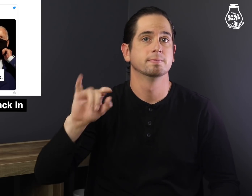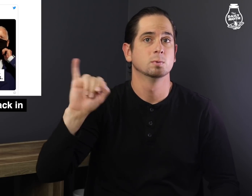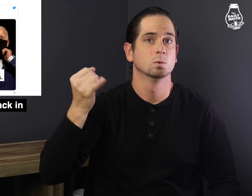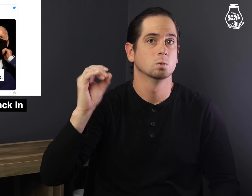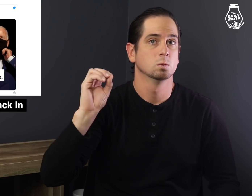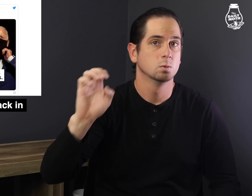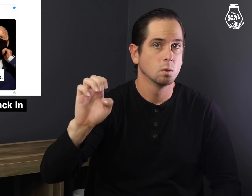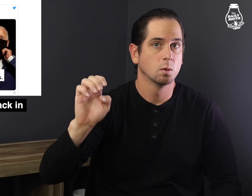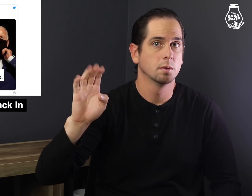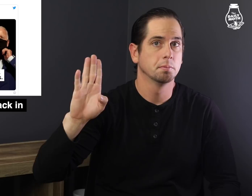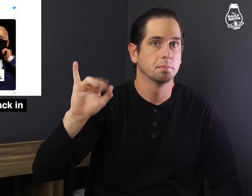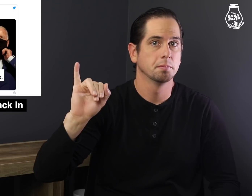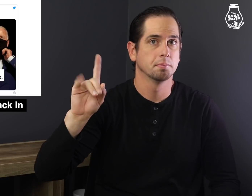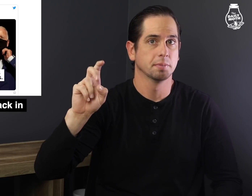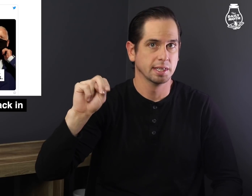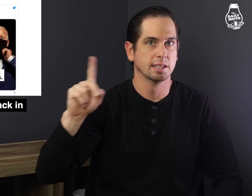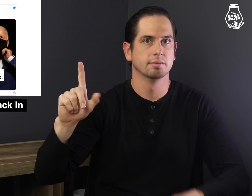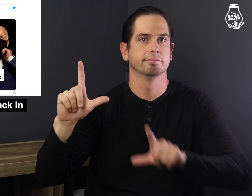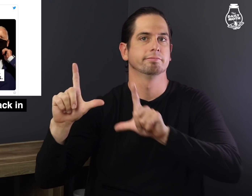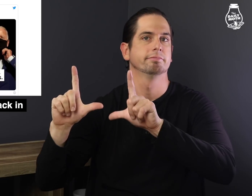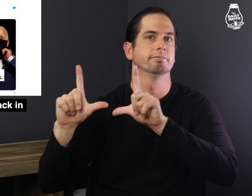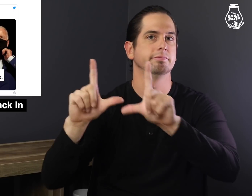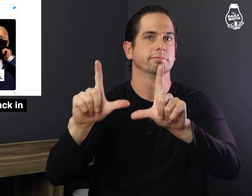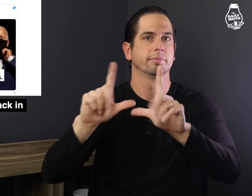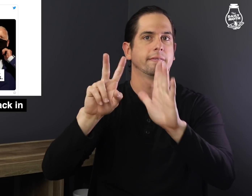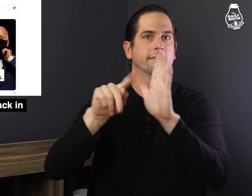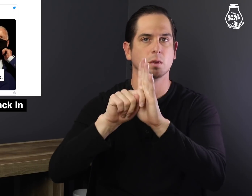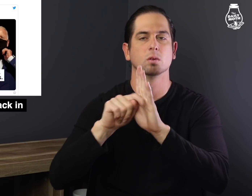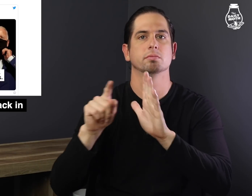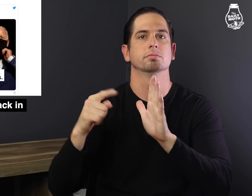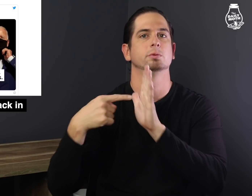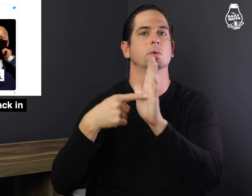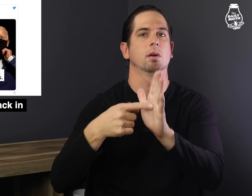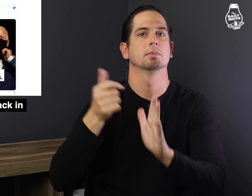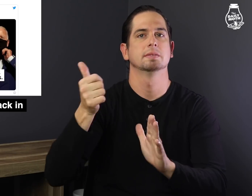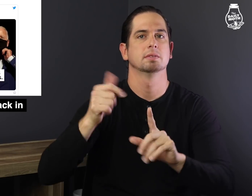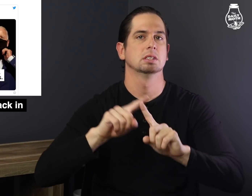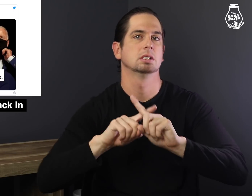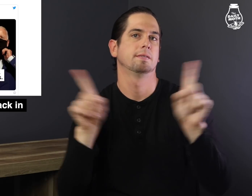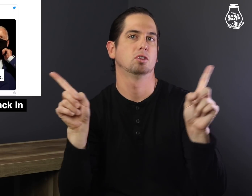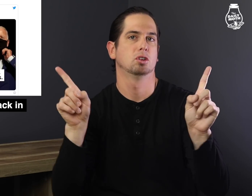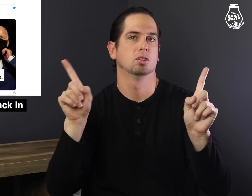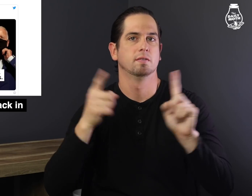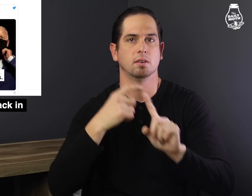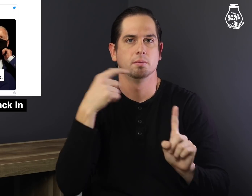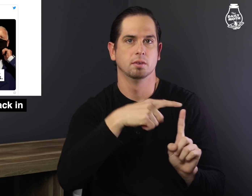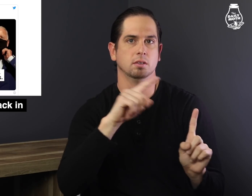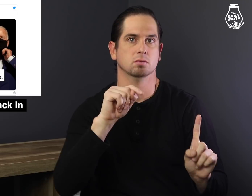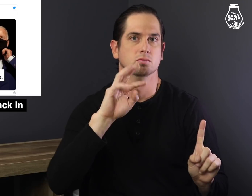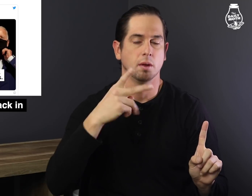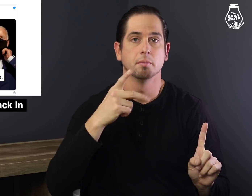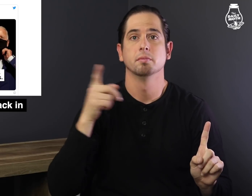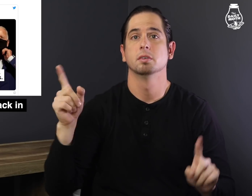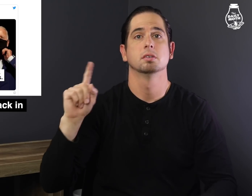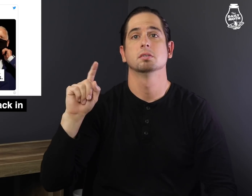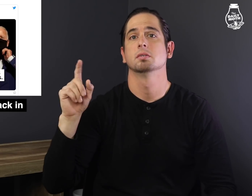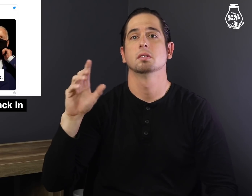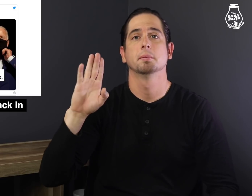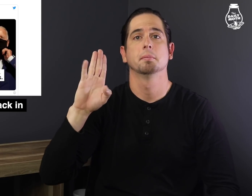Joe Biden posted a video to contrast himself from Trump